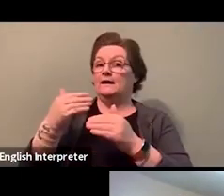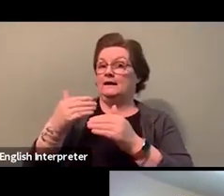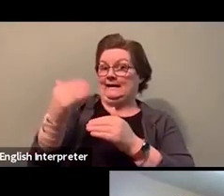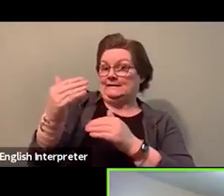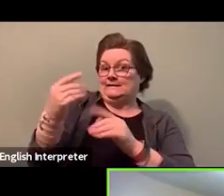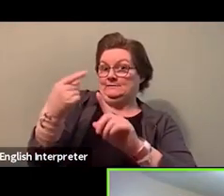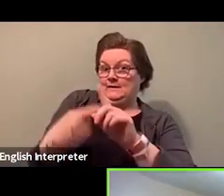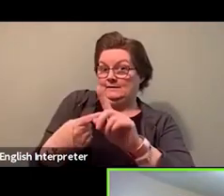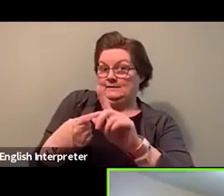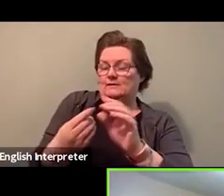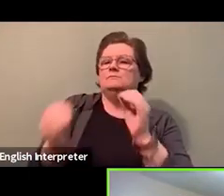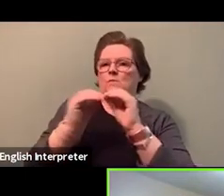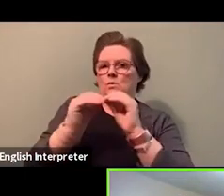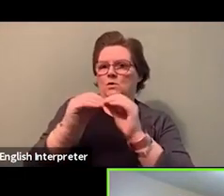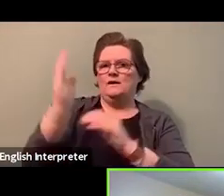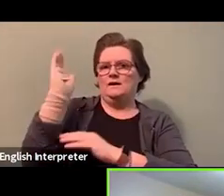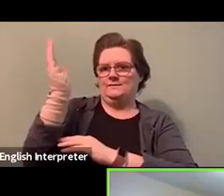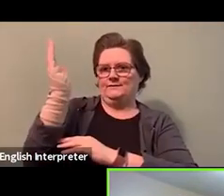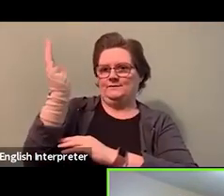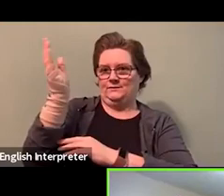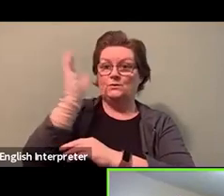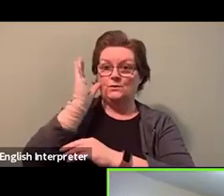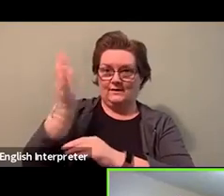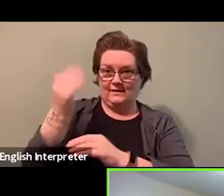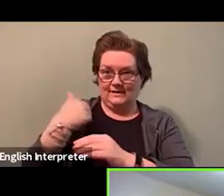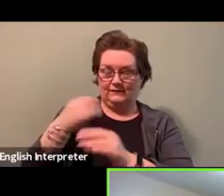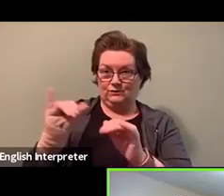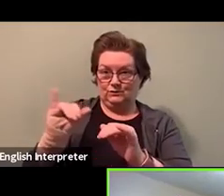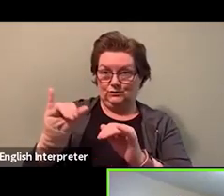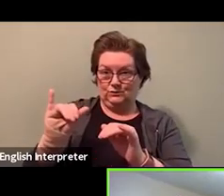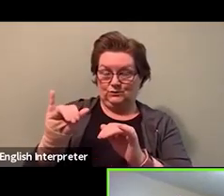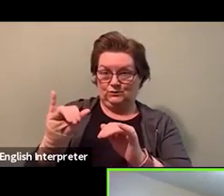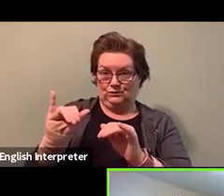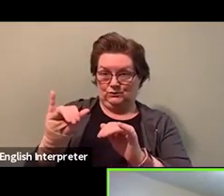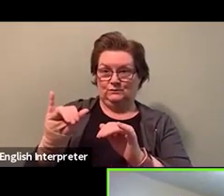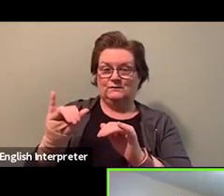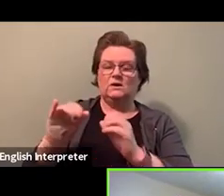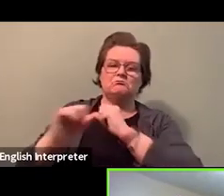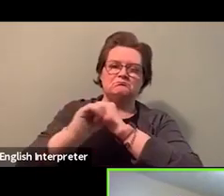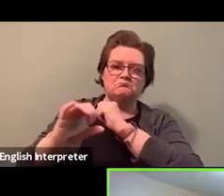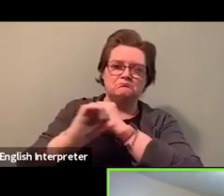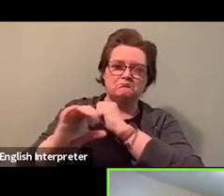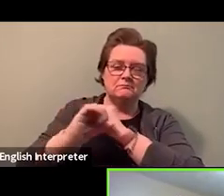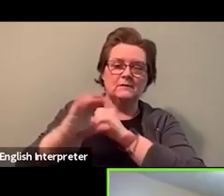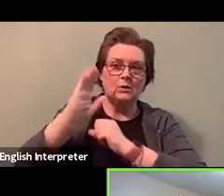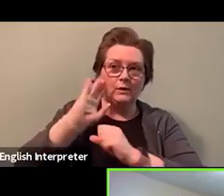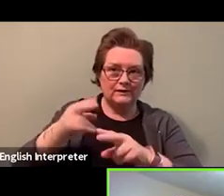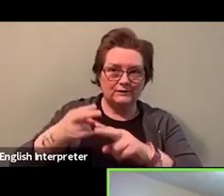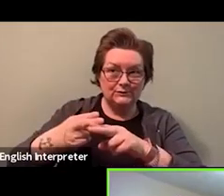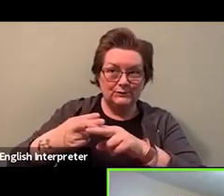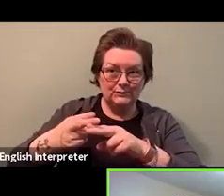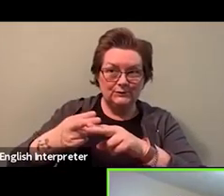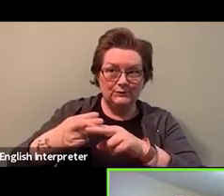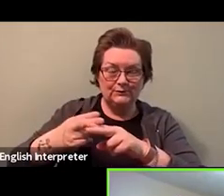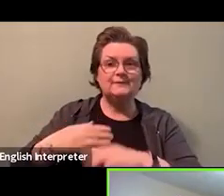And that is a great wrap, and one person that we need to also think at the ASL is